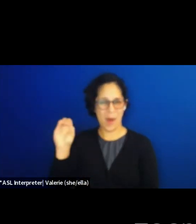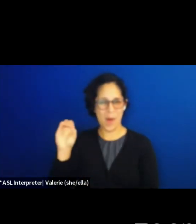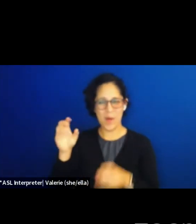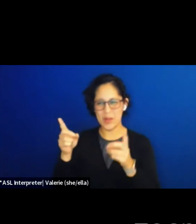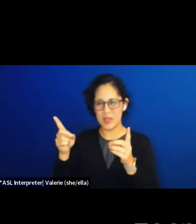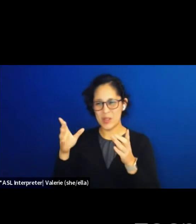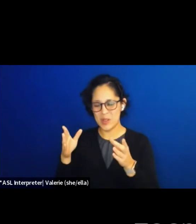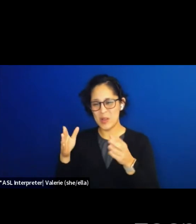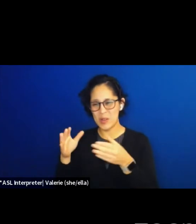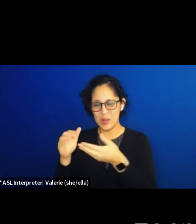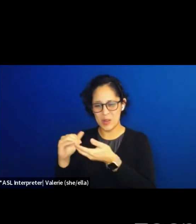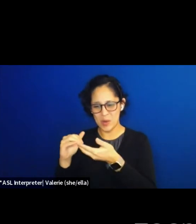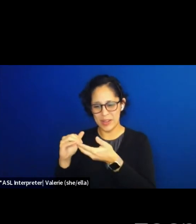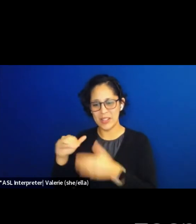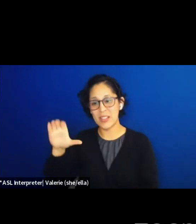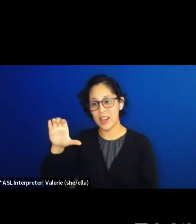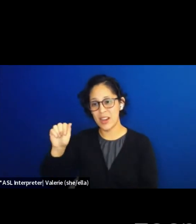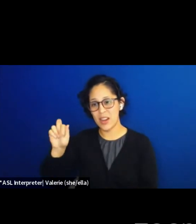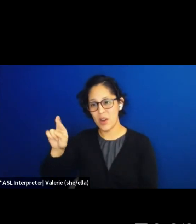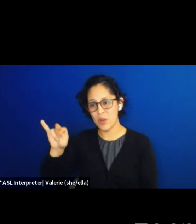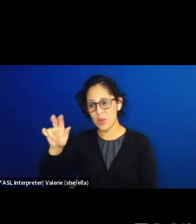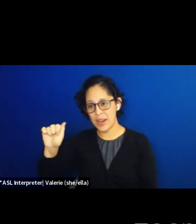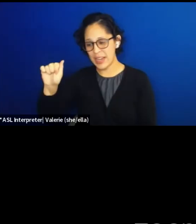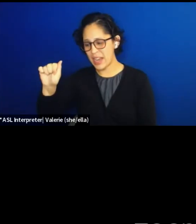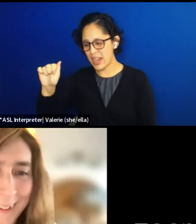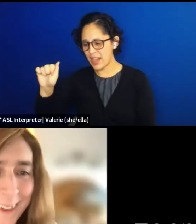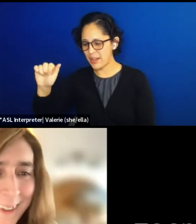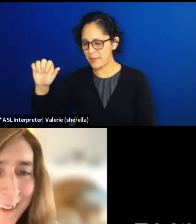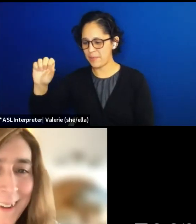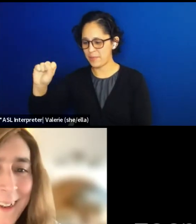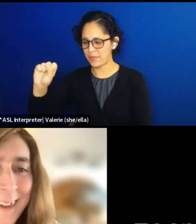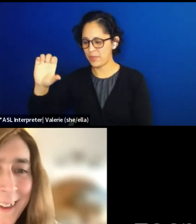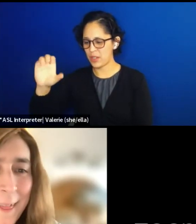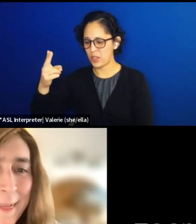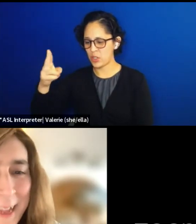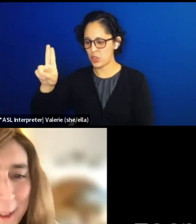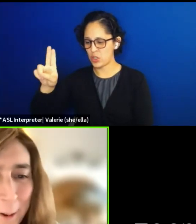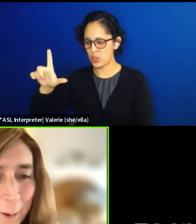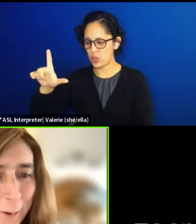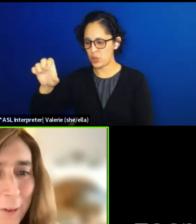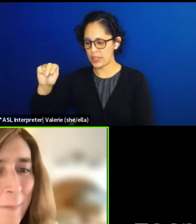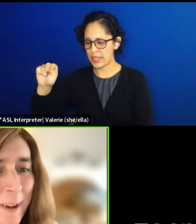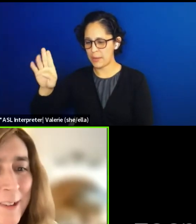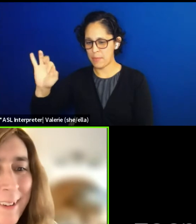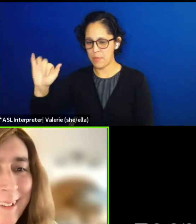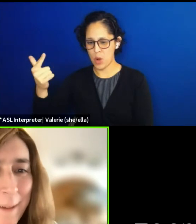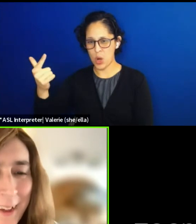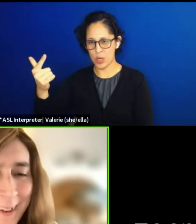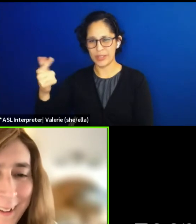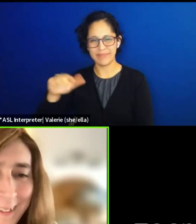Corrina Schulenberg, to the screen. Thank you so much, Devon.